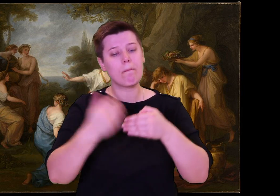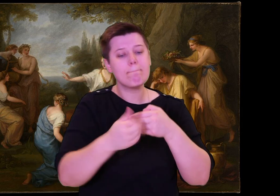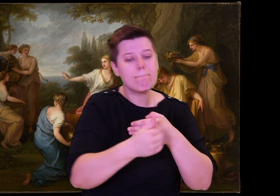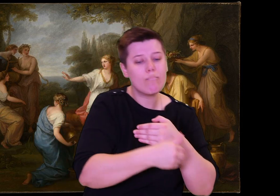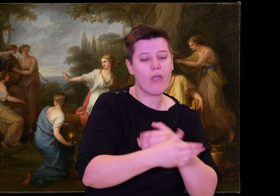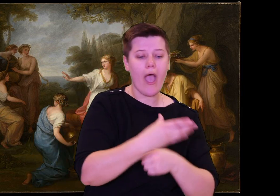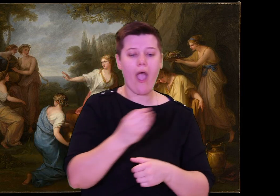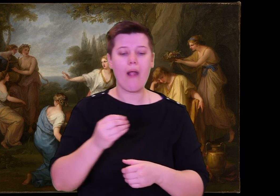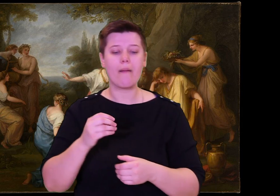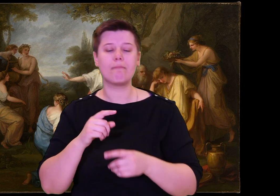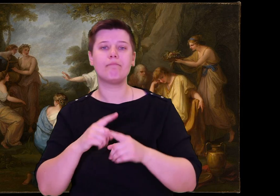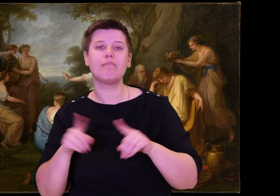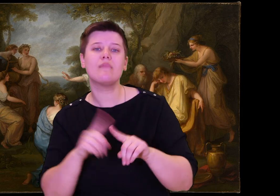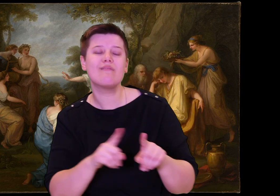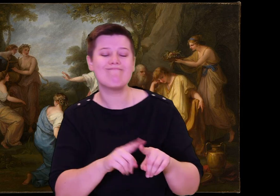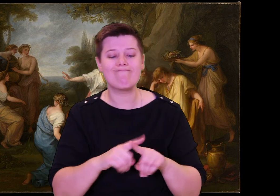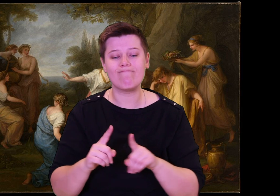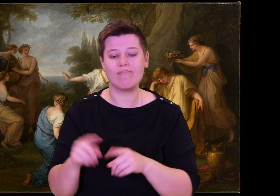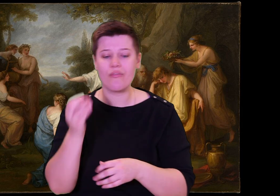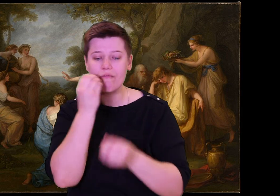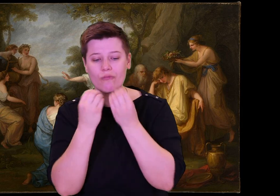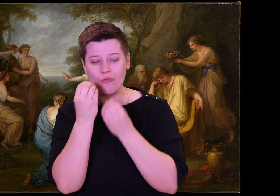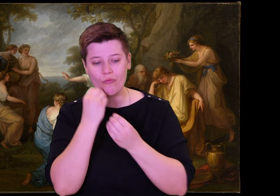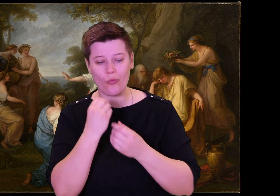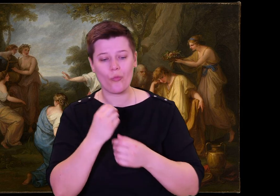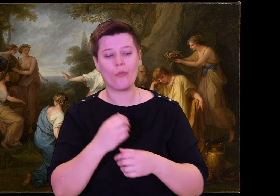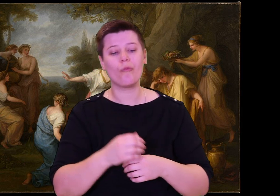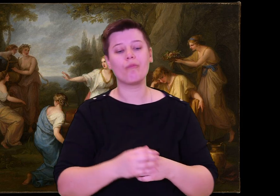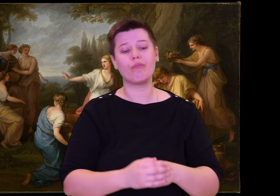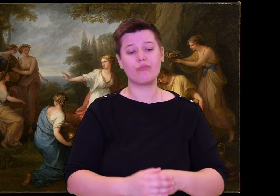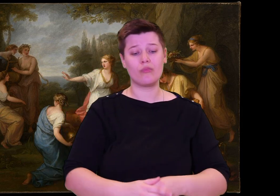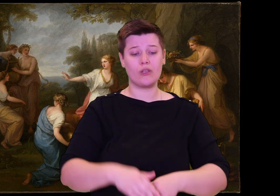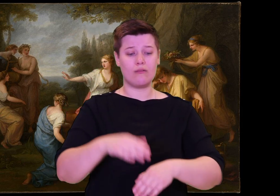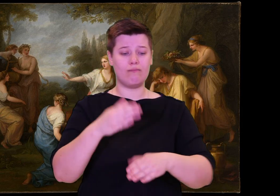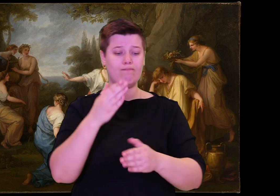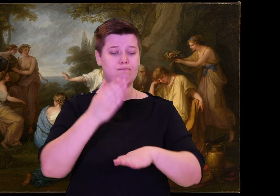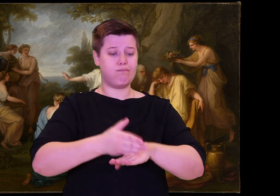baskets of bread and heaped it up beside them,